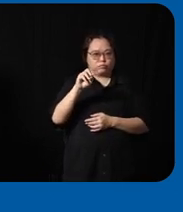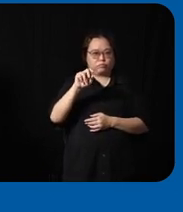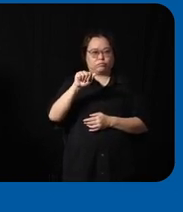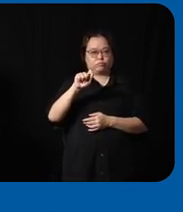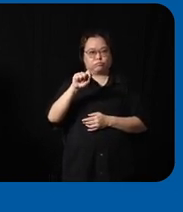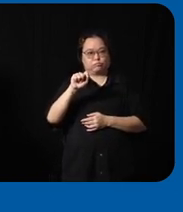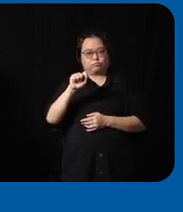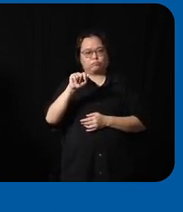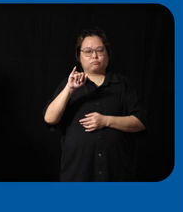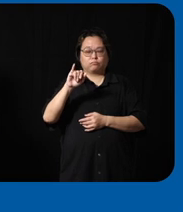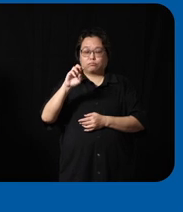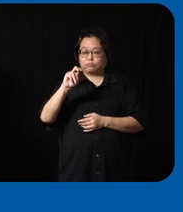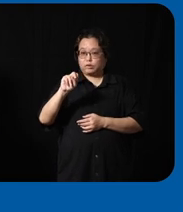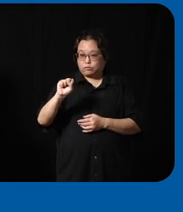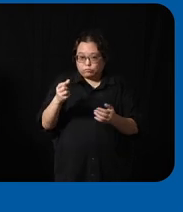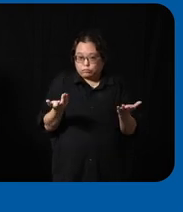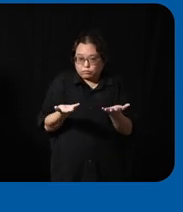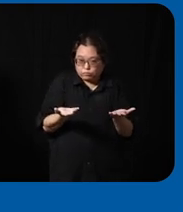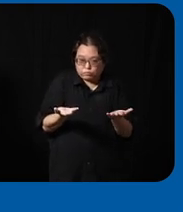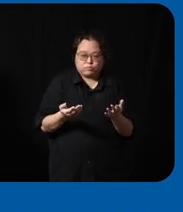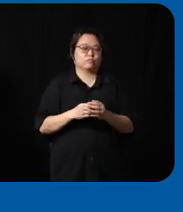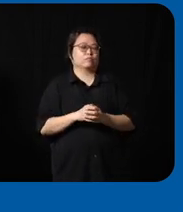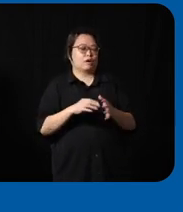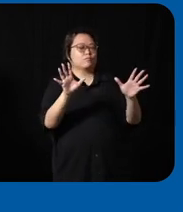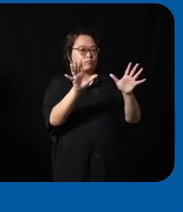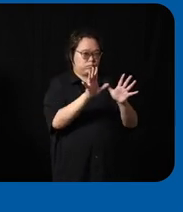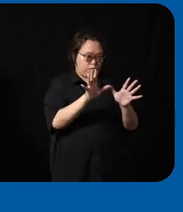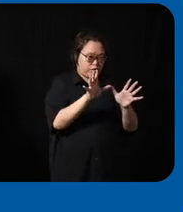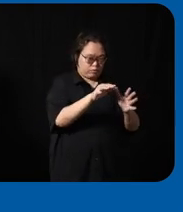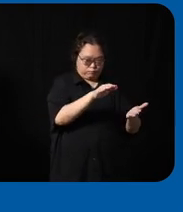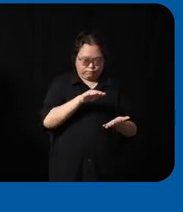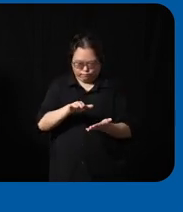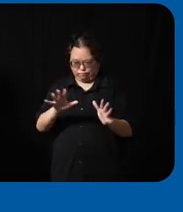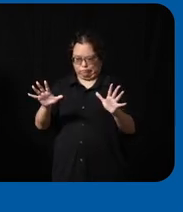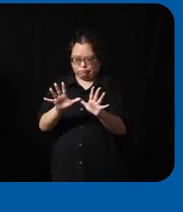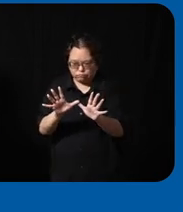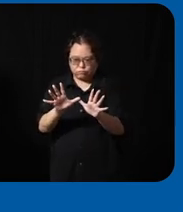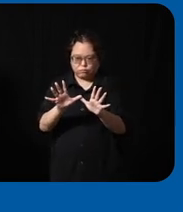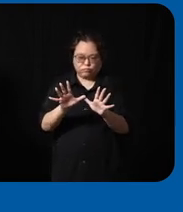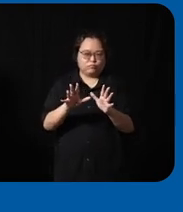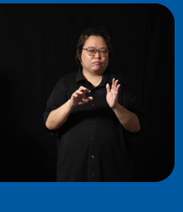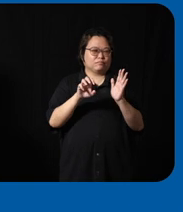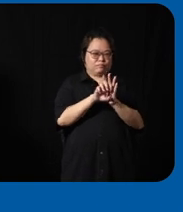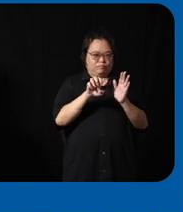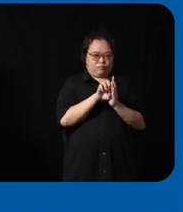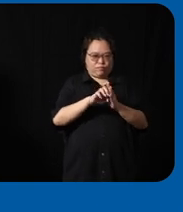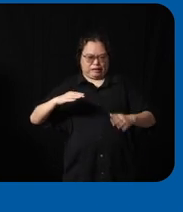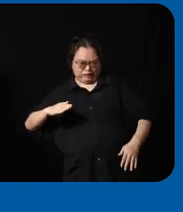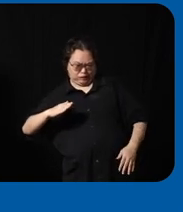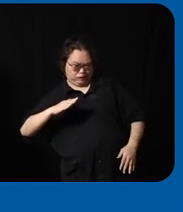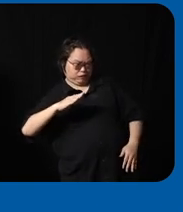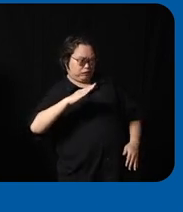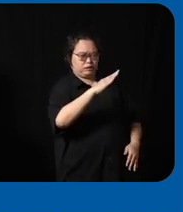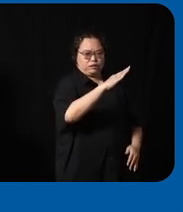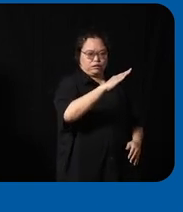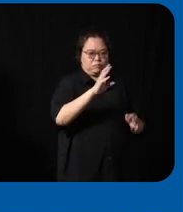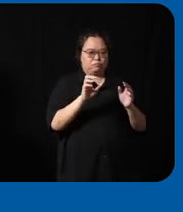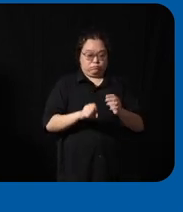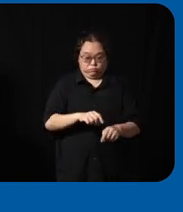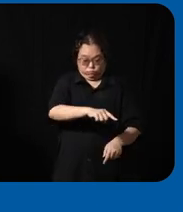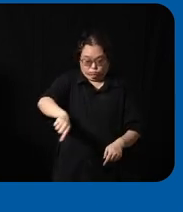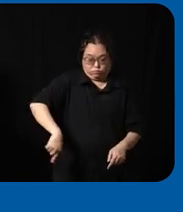either um barriers to accessibility for example uh steep ramps or maybe potholes um or curbs that are